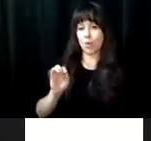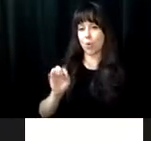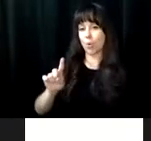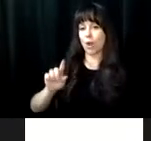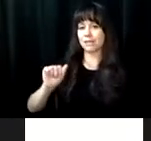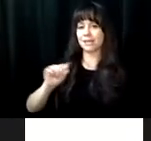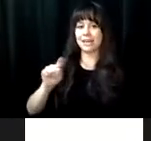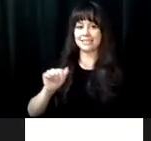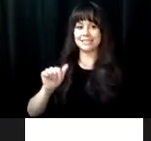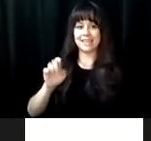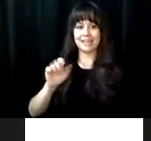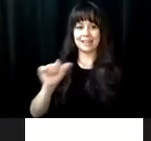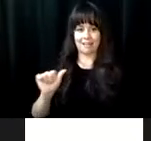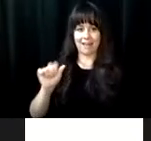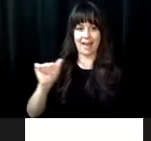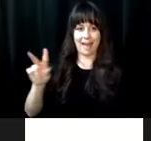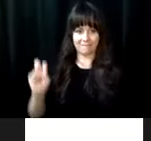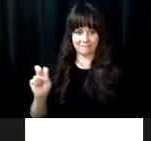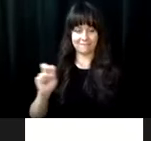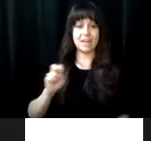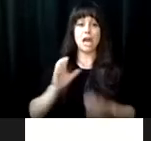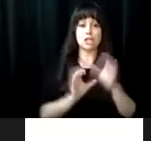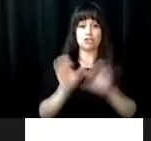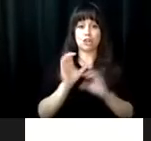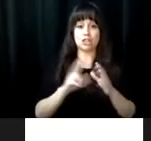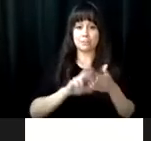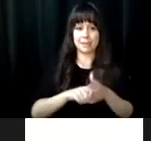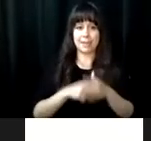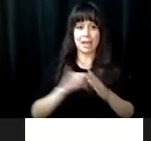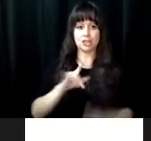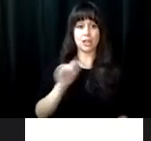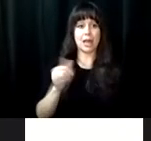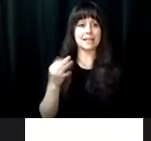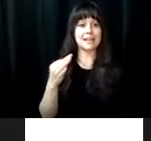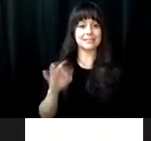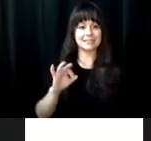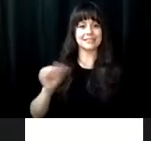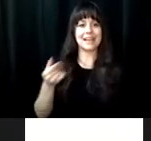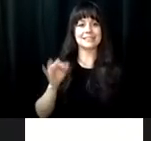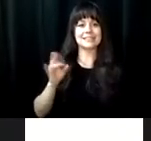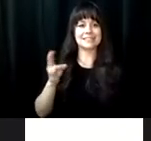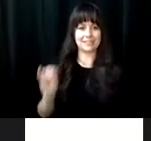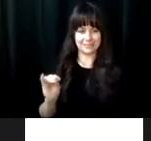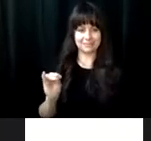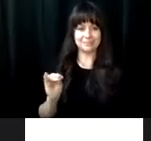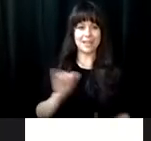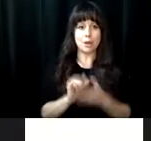ceremony for the new facility was held at 401 azalea avenue, and construction began on July 13th